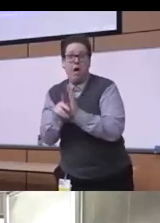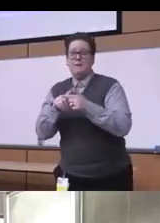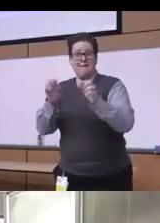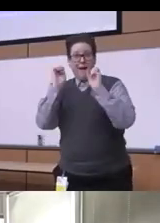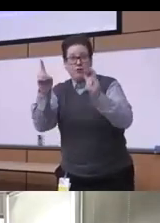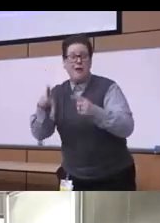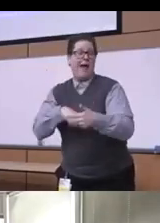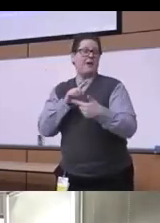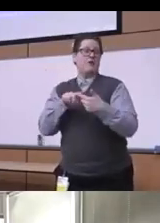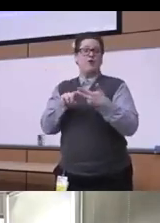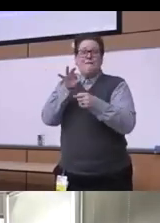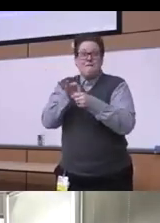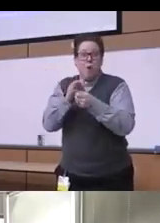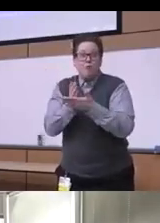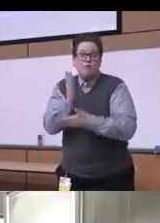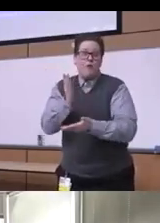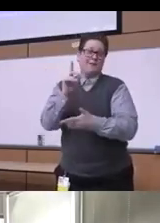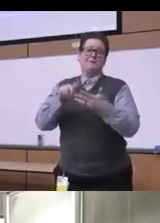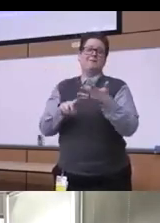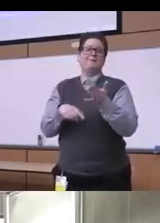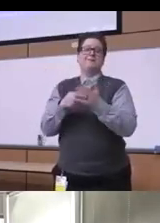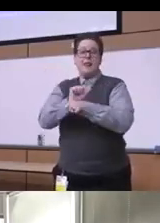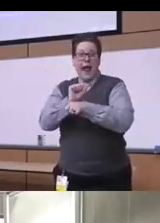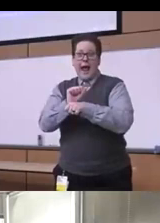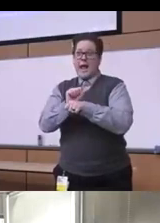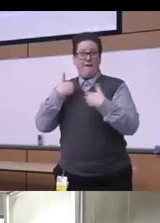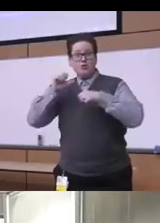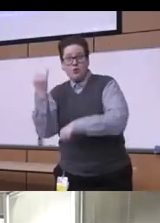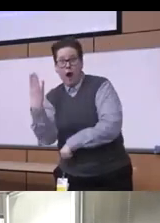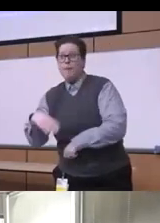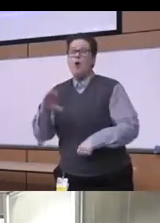about voting rights you talk about Labor markets criminal justice system which is a huge problem